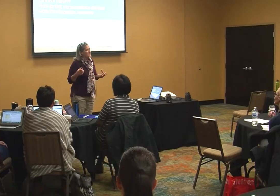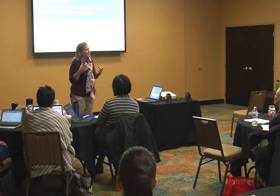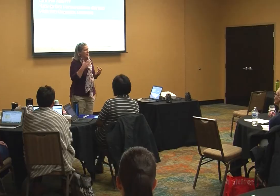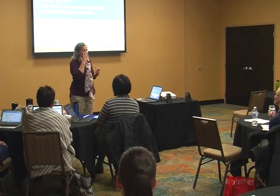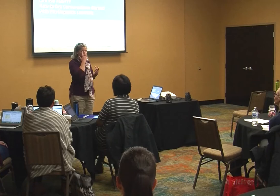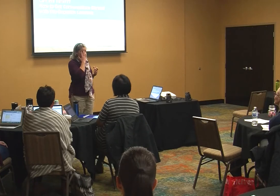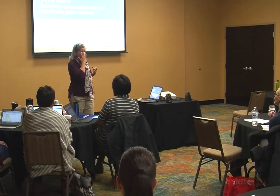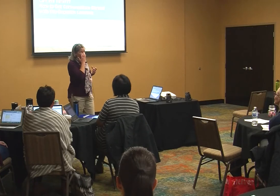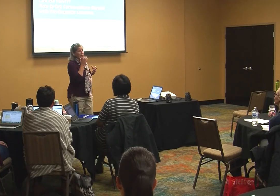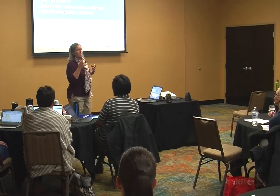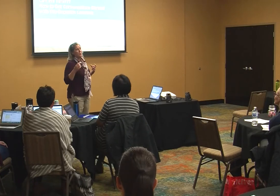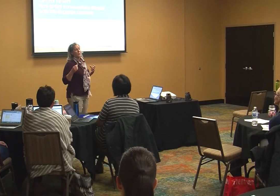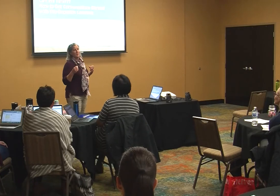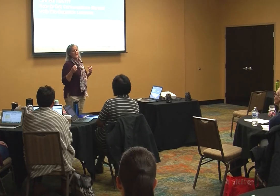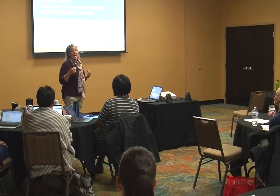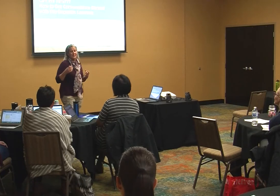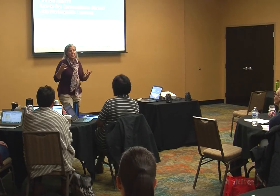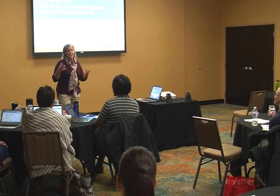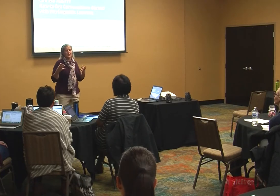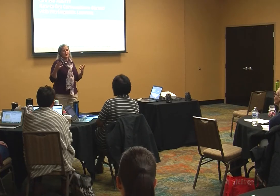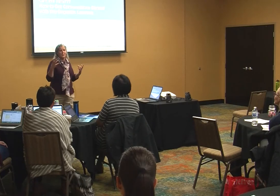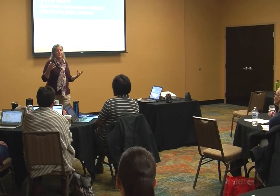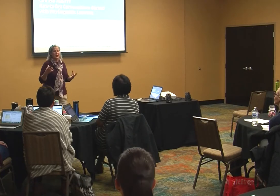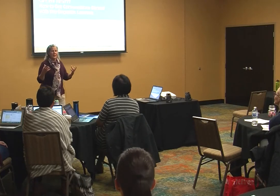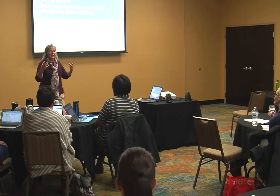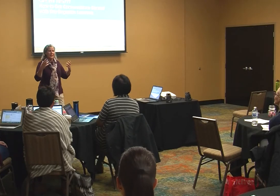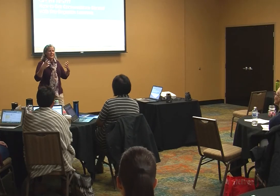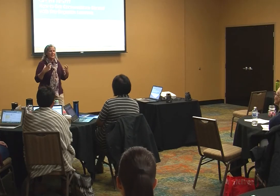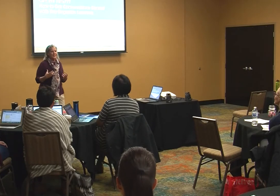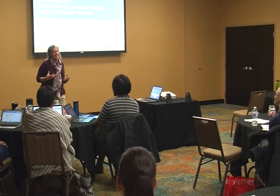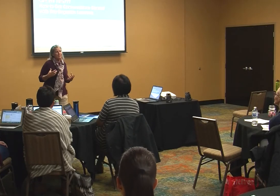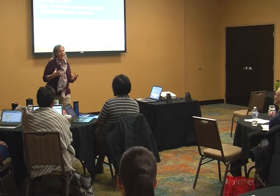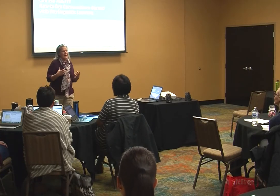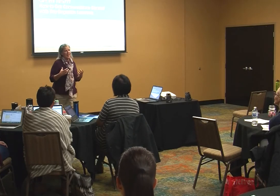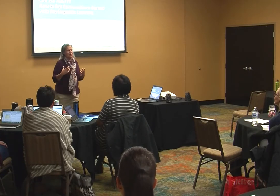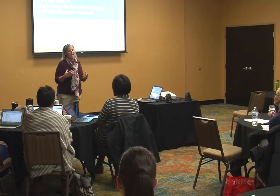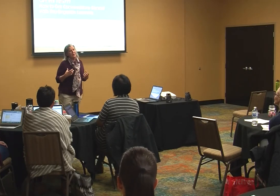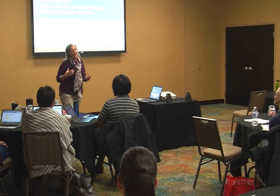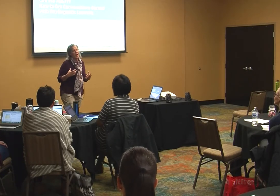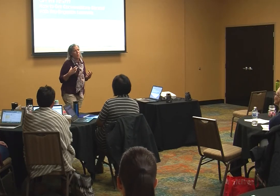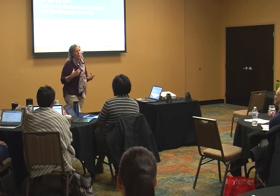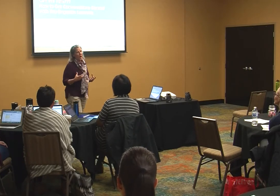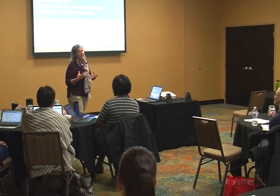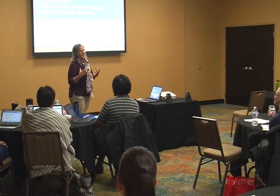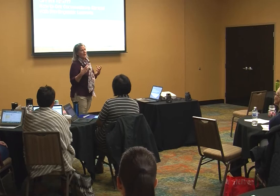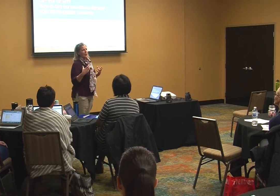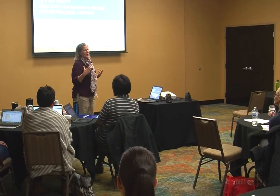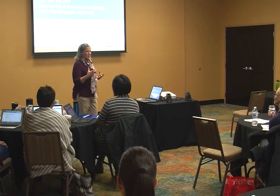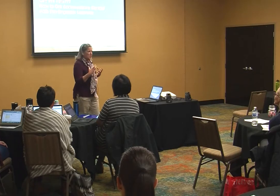I feel like it's really important as a teacher to really sit back and think about what just